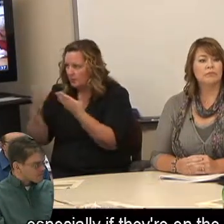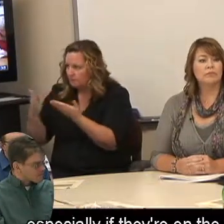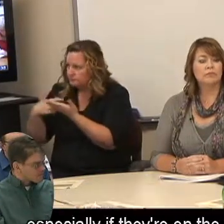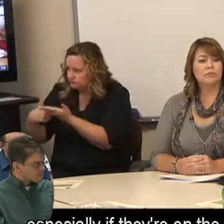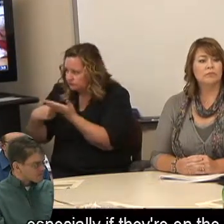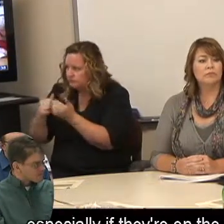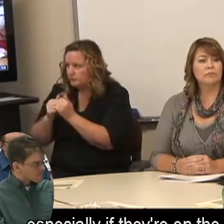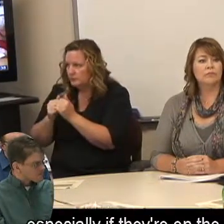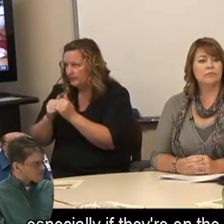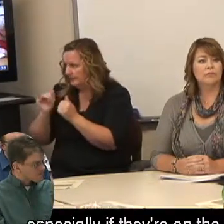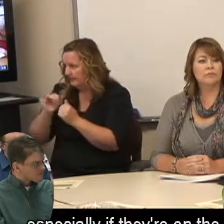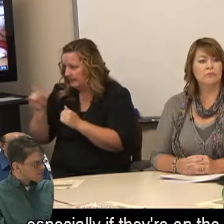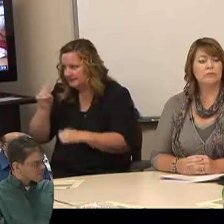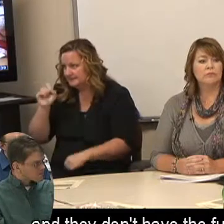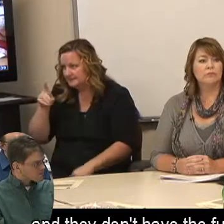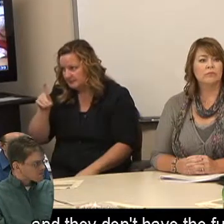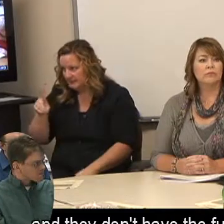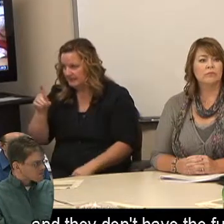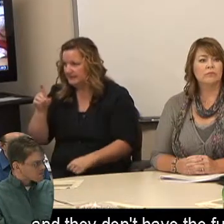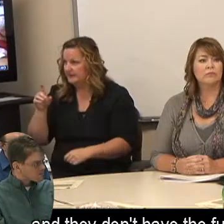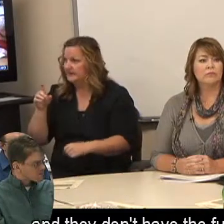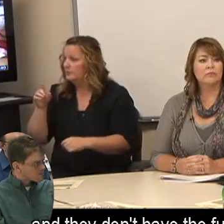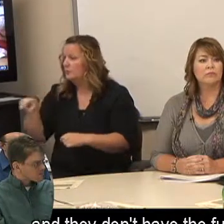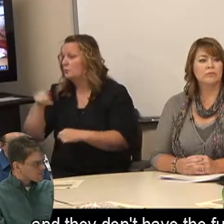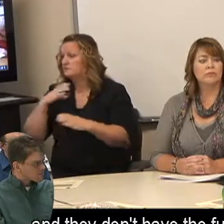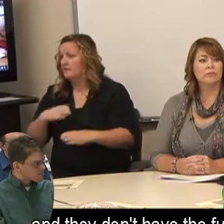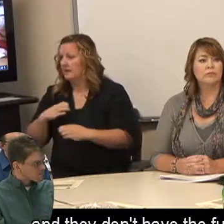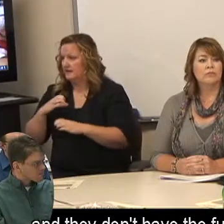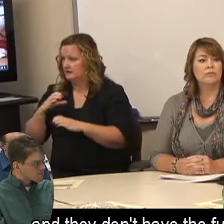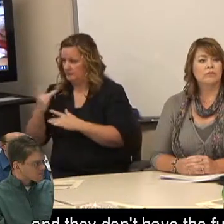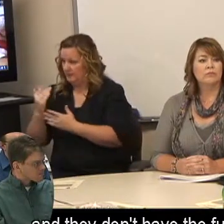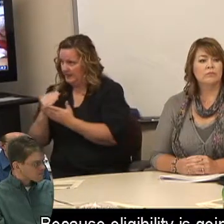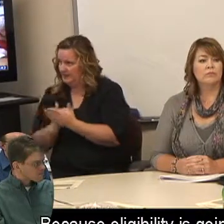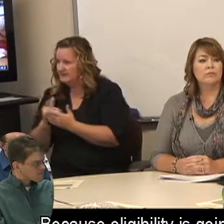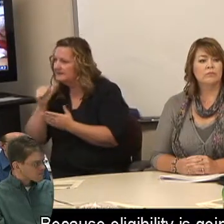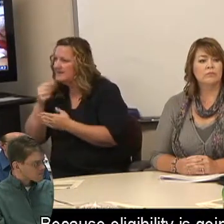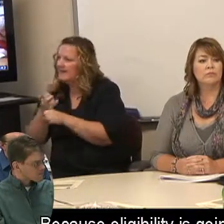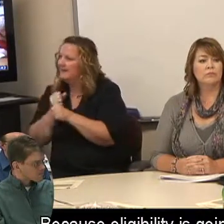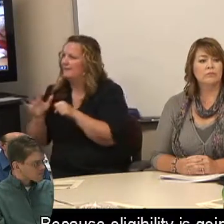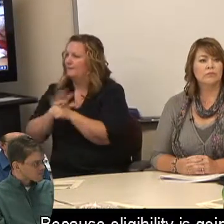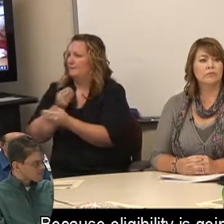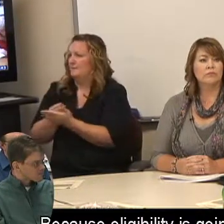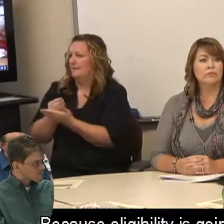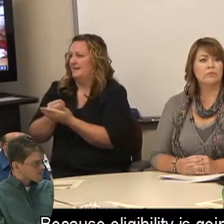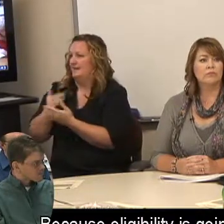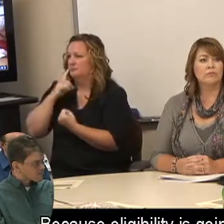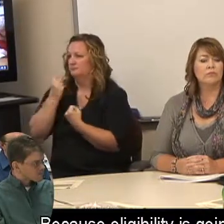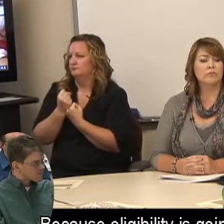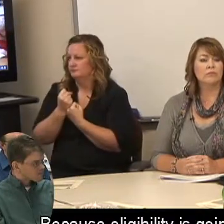especially if they're on the waiting list and they don't have the full funding. Because eligibility is going to be -